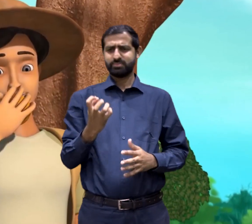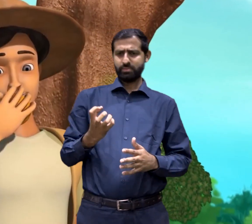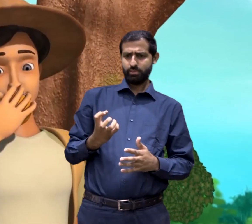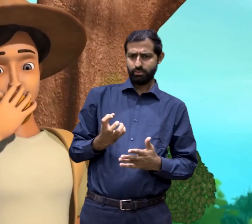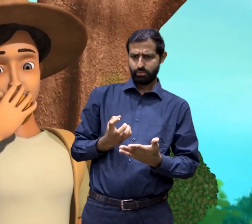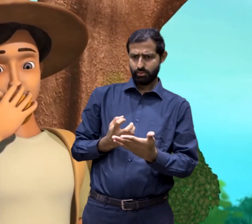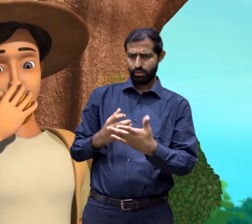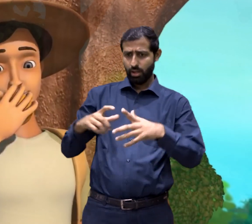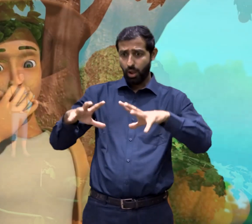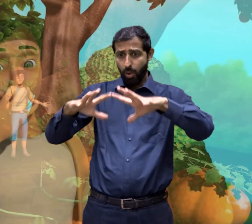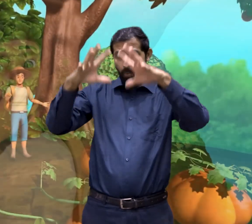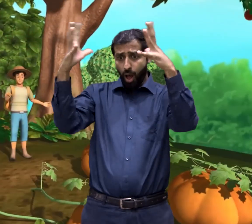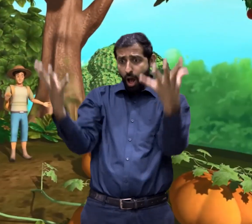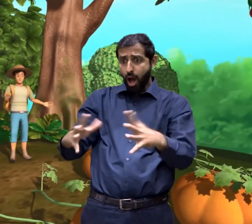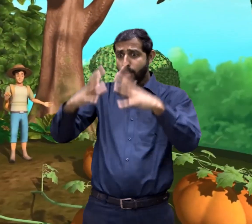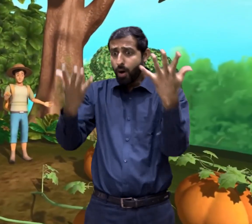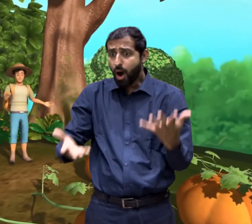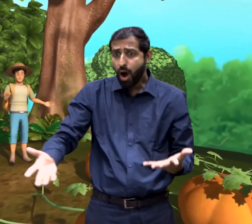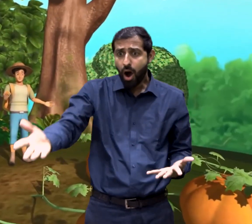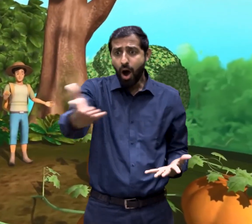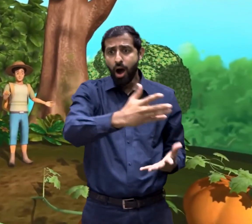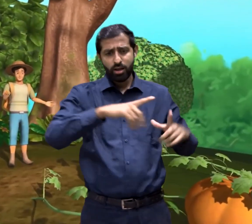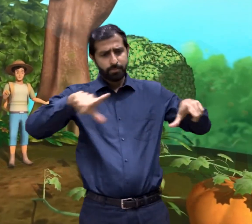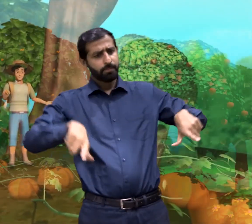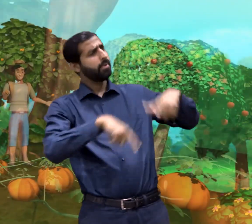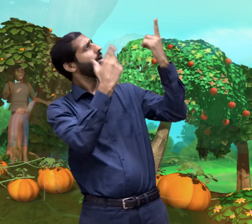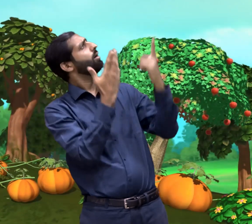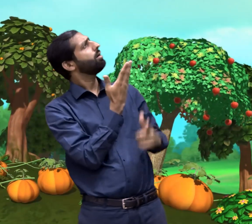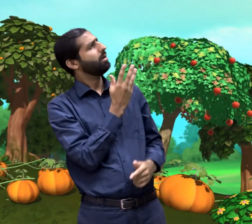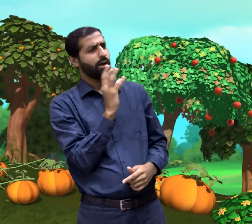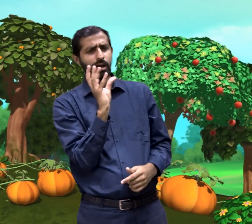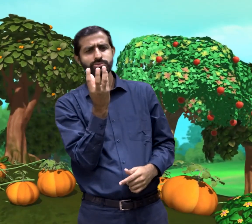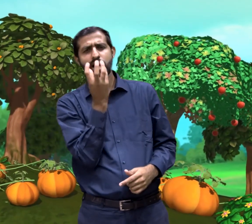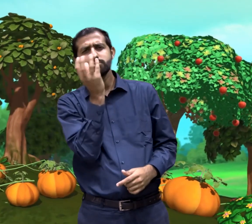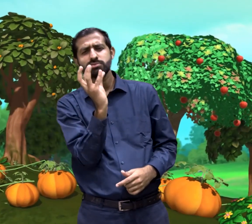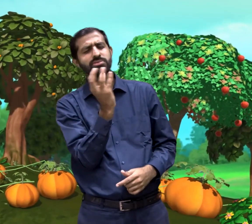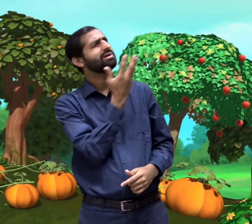While eating he saw a big round pumpkin lying on the floor and a